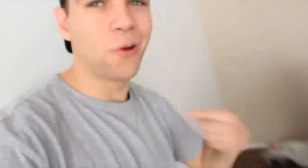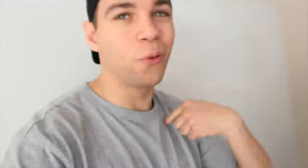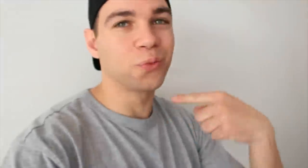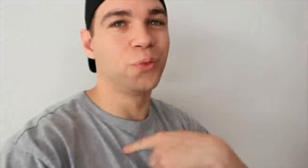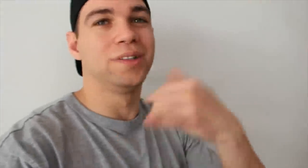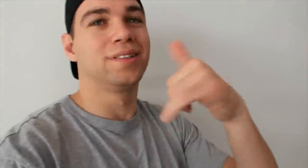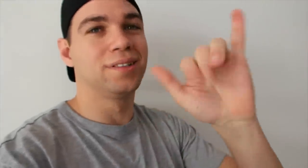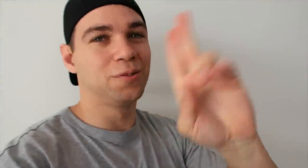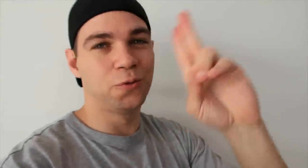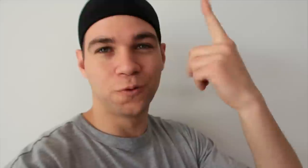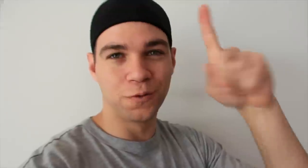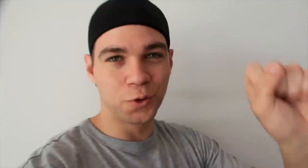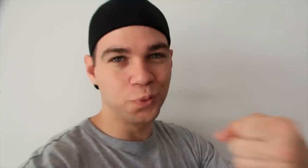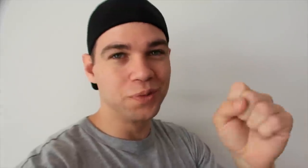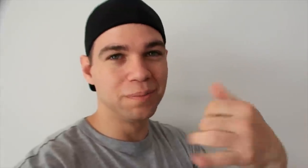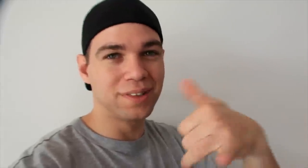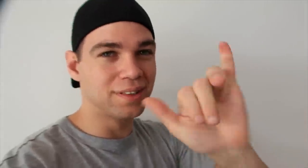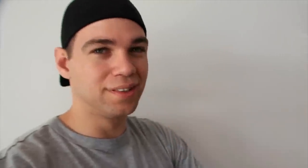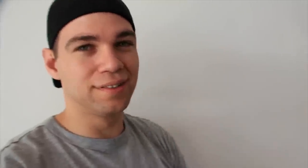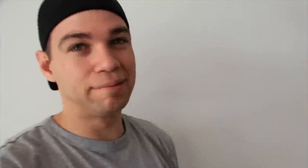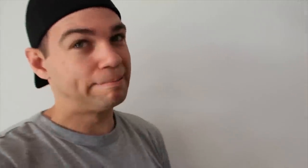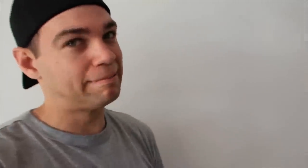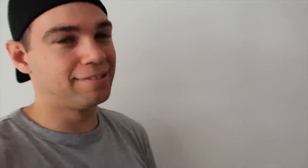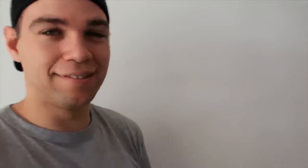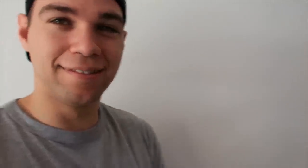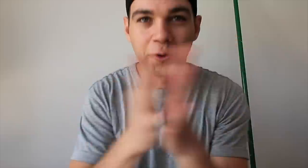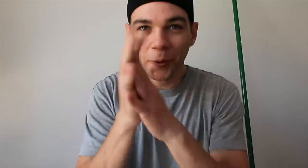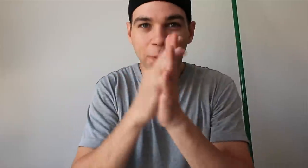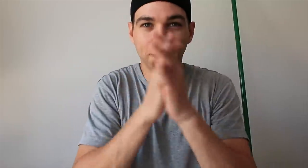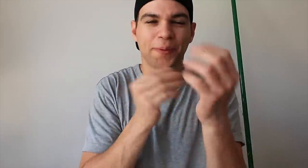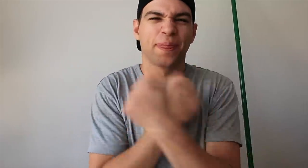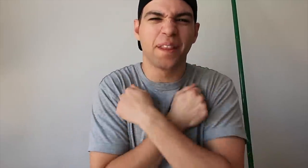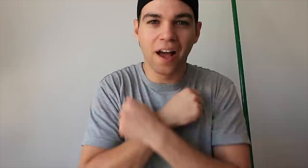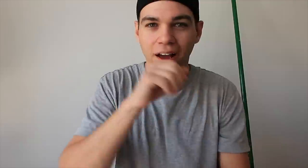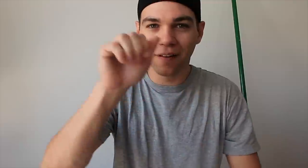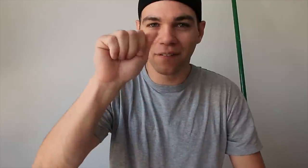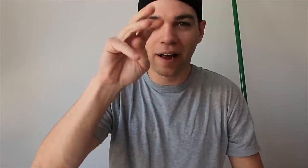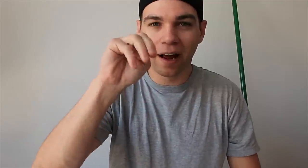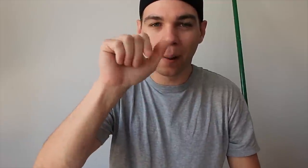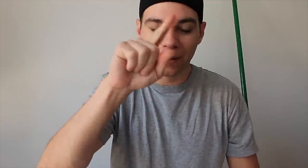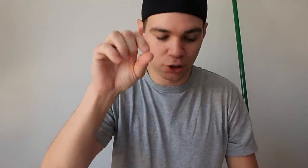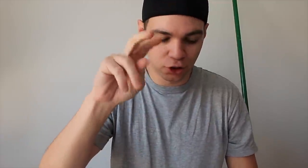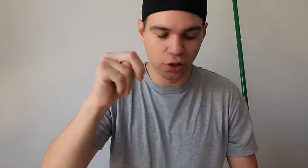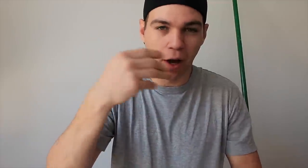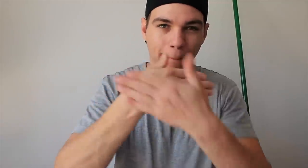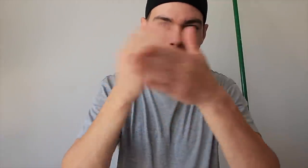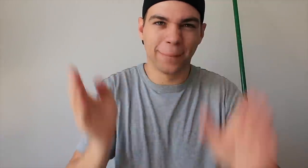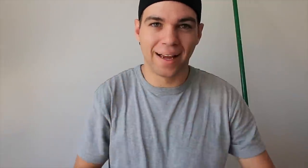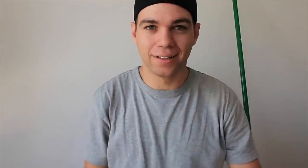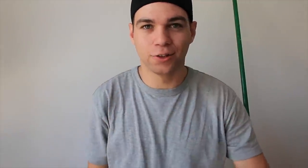and we use it for sweeping still LOVE Amazon packages!